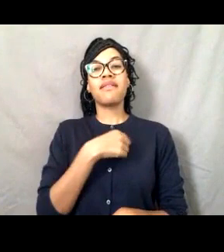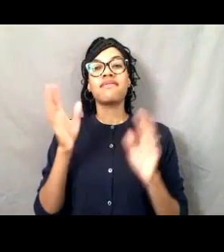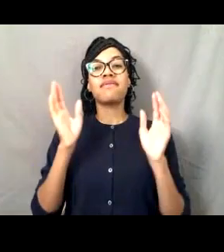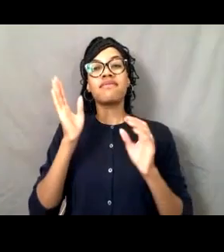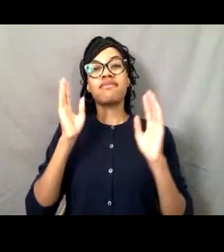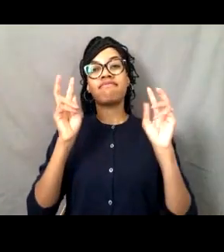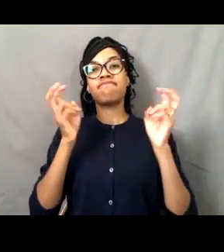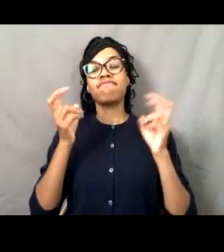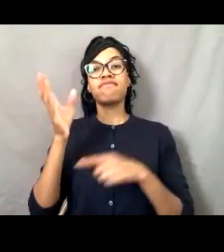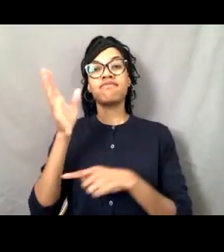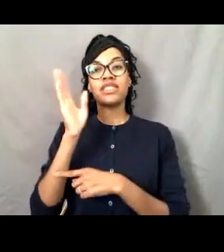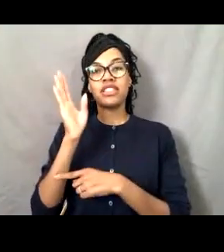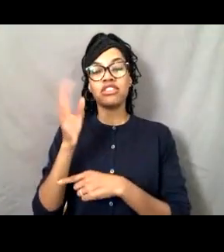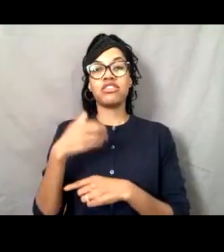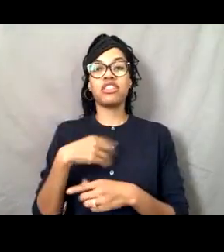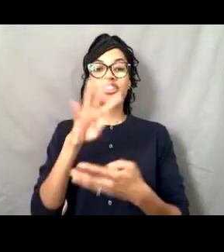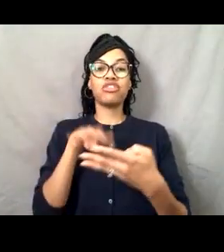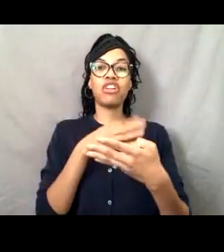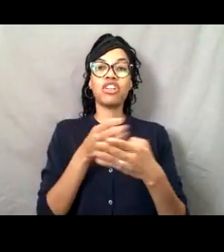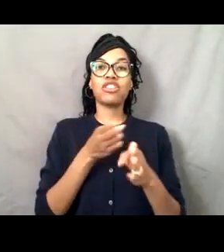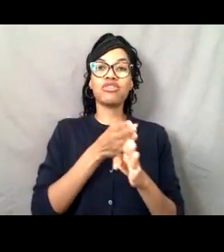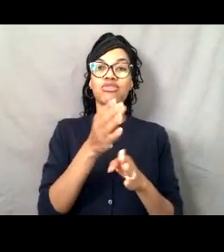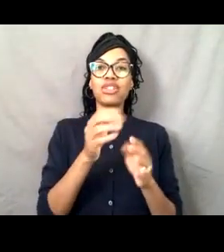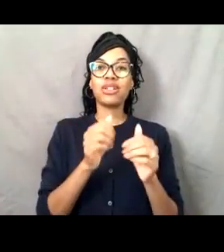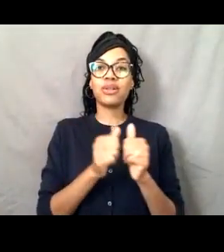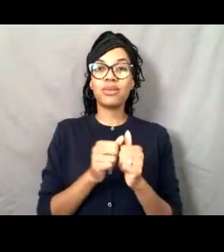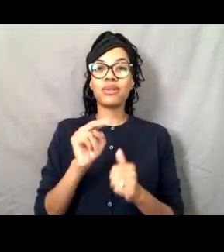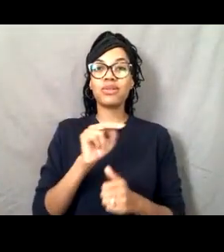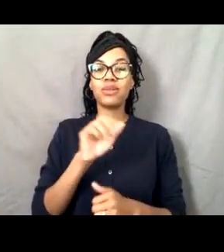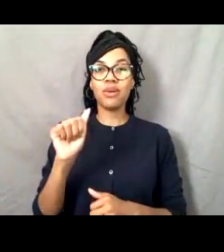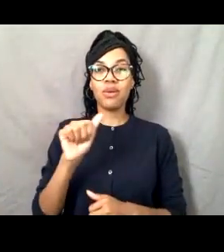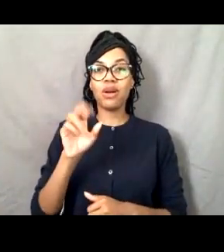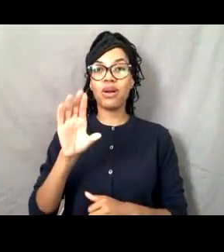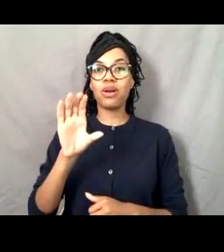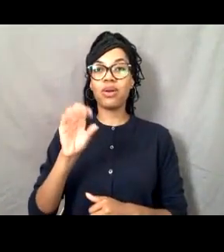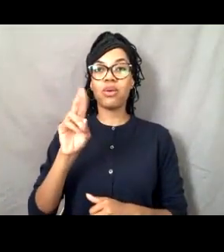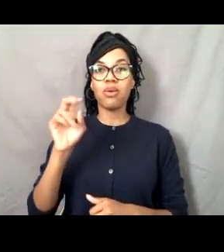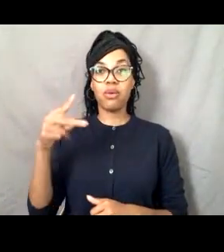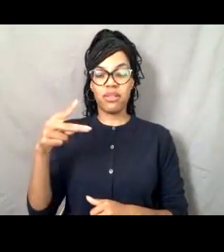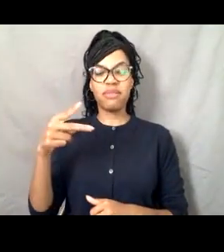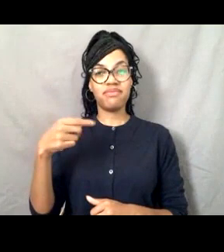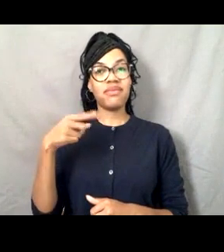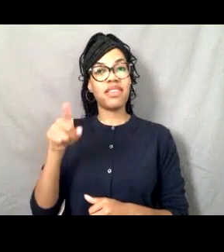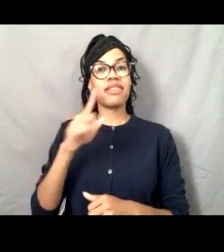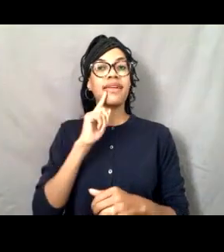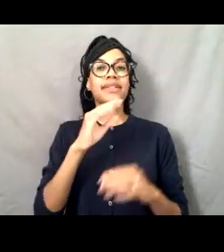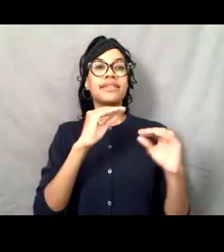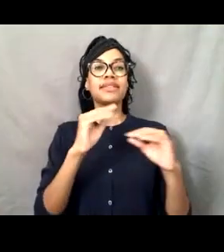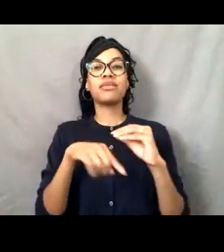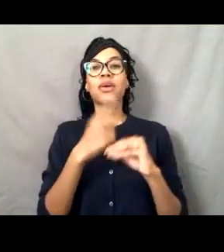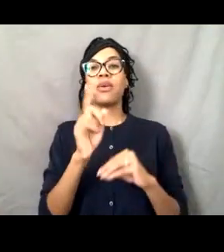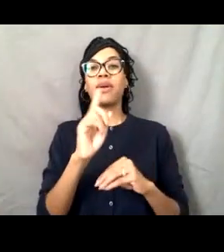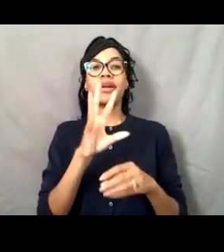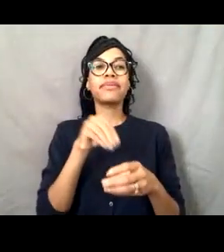that webinar gave a broad overview of places you can go in the NOAA Corps, but today we're going to zoom in on commander Duncan's career path